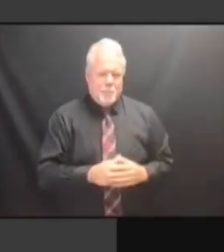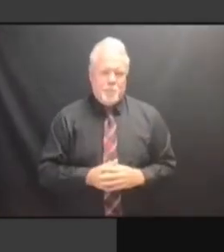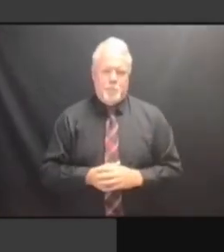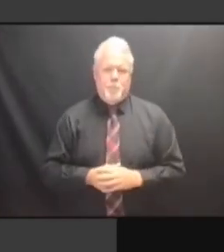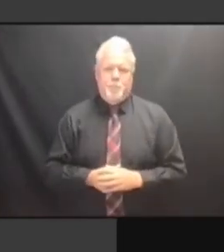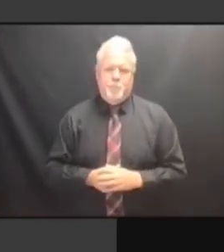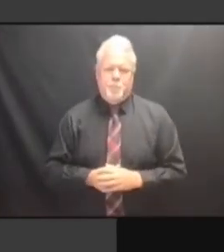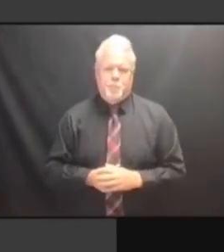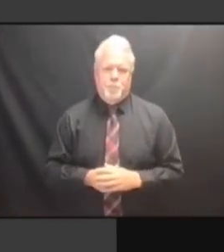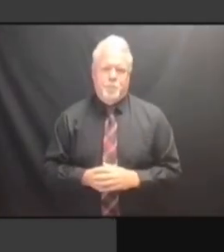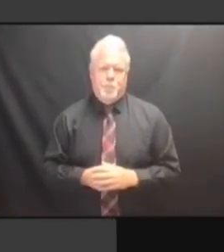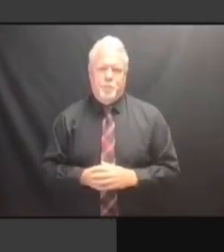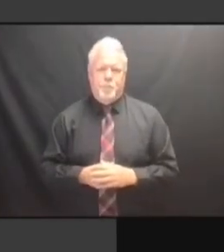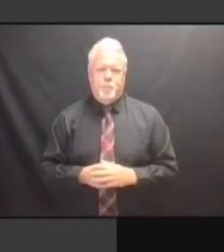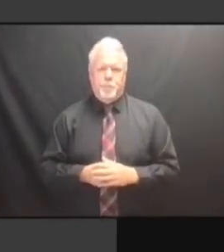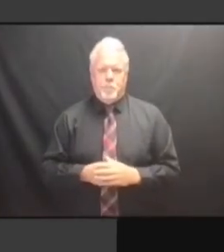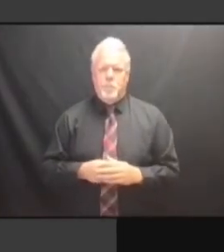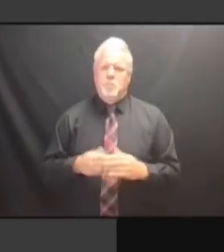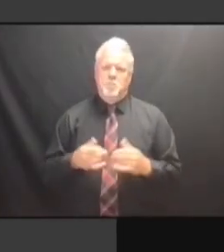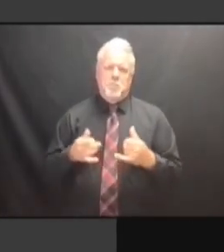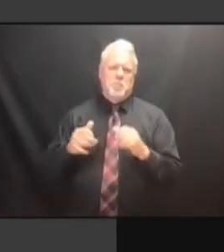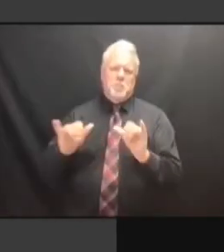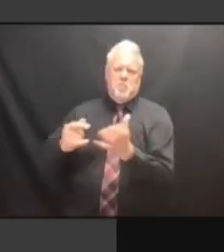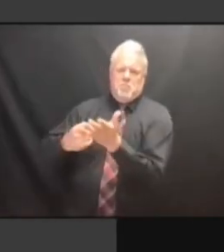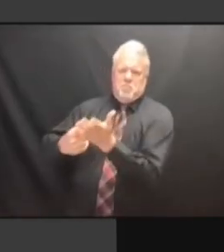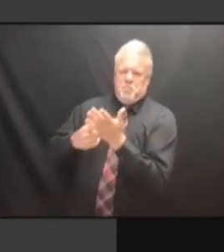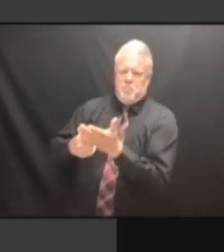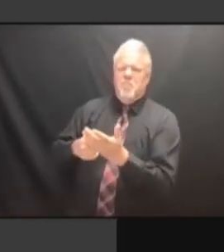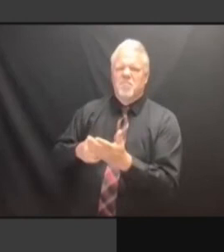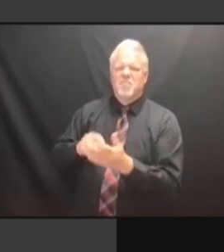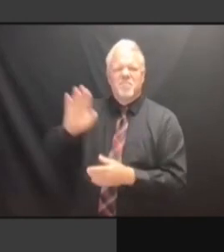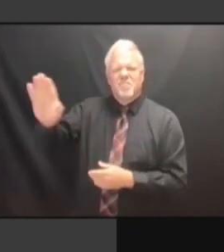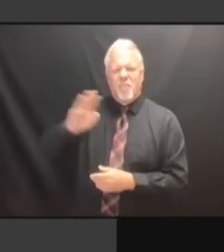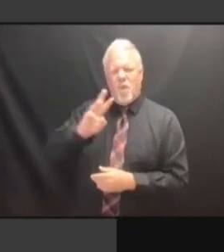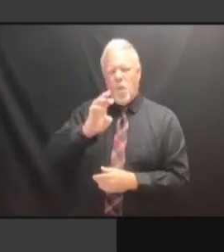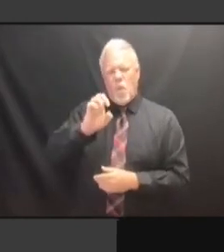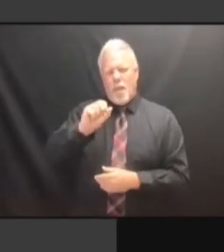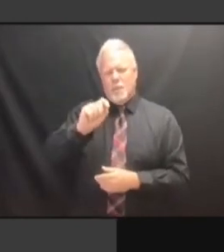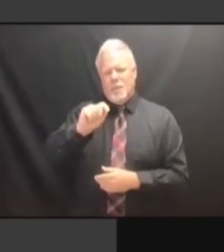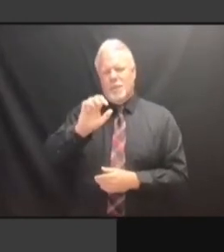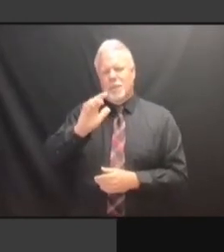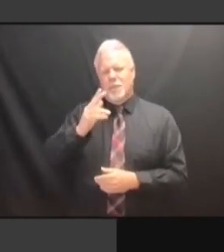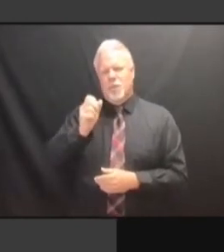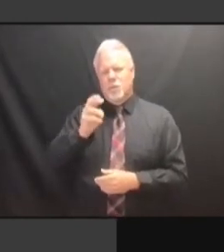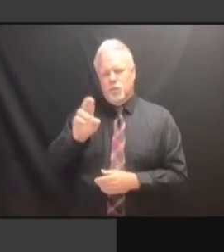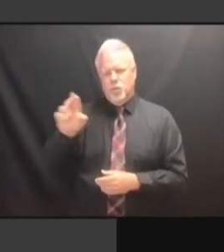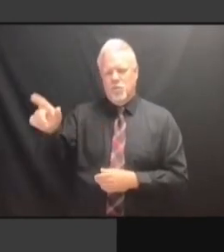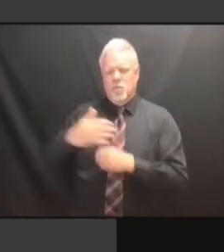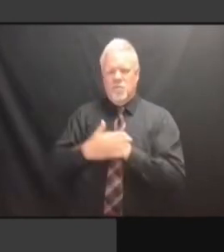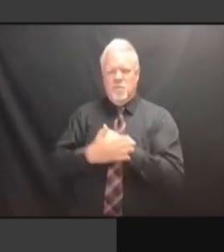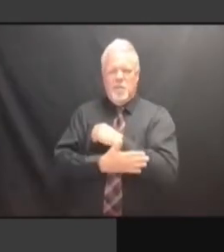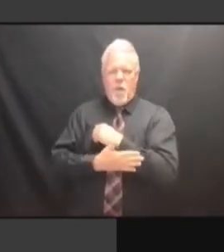BY PARAGRAPH, BUT THE EXPLANATION DOES NOT BY PARAGRAPH, BUT THE EXPLANATION DOES NOT FLOW EXPLANATION DOES NOT FLOW EXPLANATION DOES NOT FLOW LOGICALLY. LOGICALLY. LOGICALLY. AND LOGICALLY. AND IT LOGICALLY. AND IT BASICALLY LOGICALLY. AND IT BASICALLY SAYS, LOGICALLY. AND IT BASICALLY SAYS, OH, LOGICALLY. AND IT BASICALLY SAYS, OH, TRUST AND IT BASICALLY SAYS, OH, TRUST AND IT BASICALLY SAYS, OH, TRUST US,